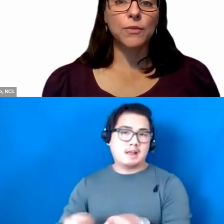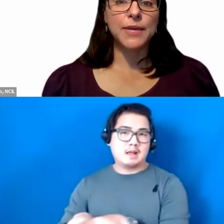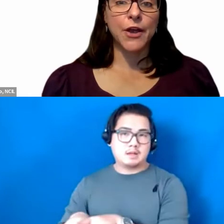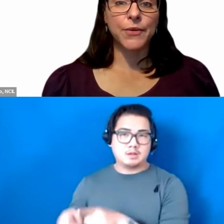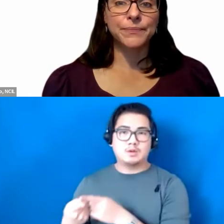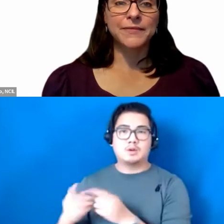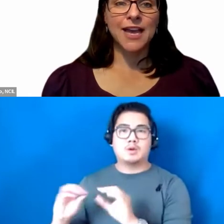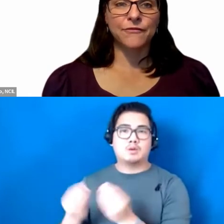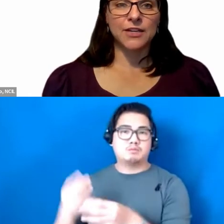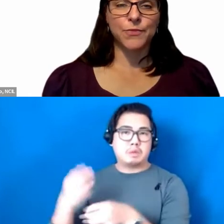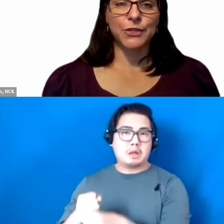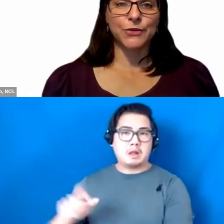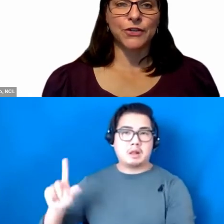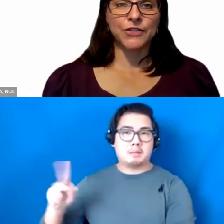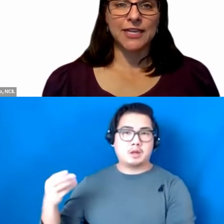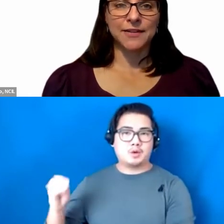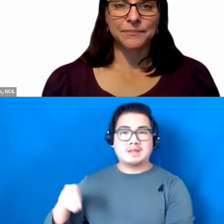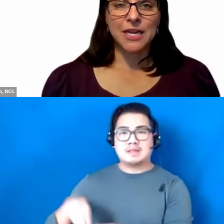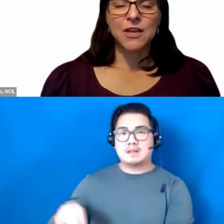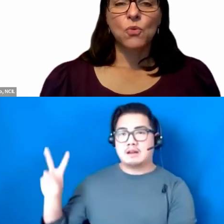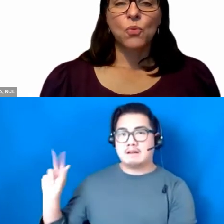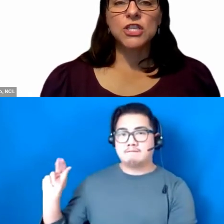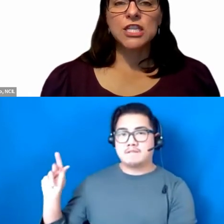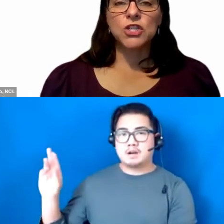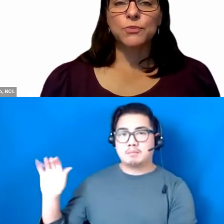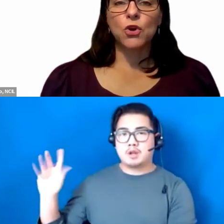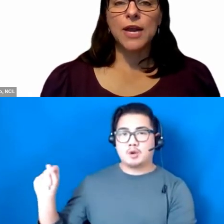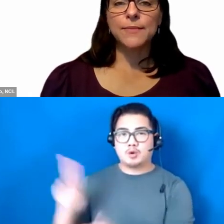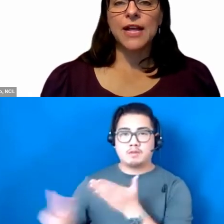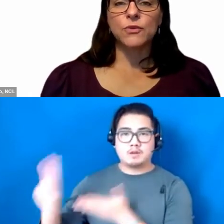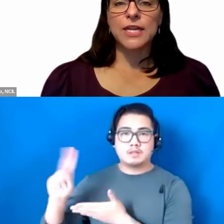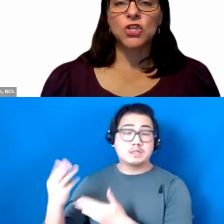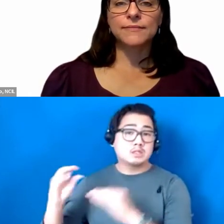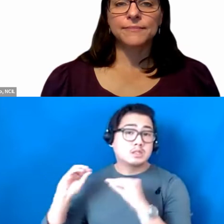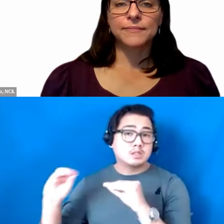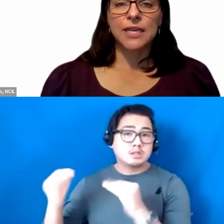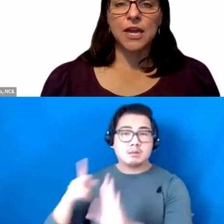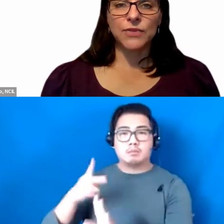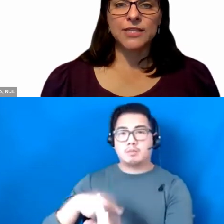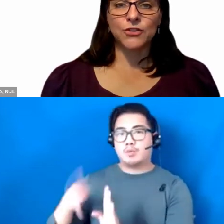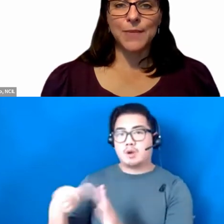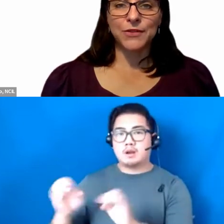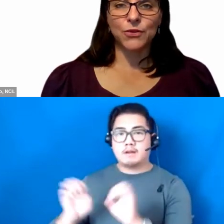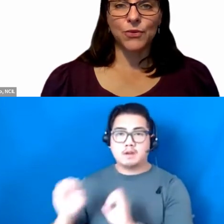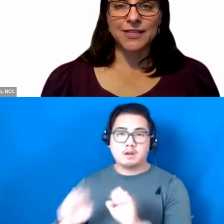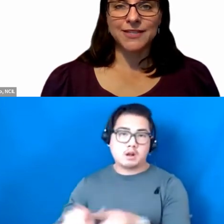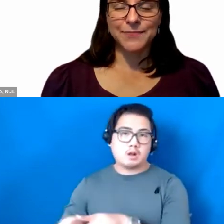LPO at Vanderbilt University where she teaches Program Evaluation and Research Methods courses.